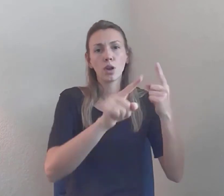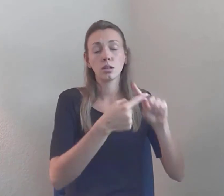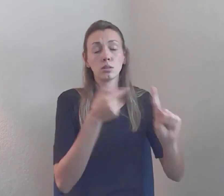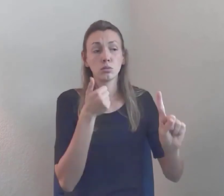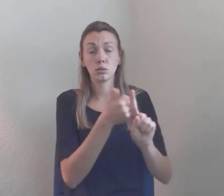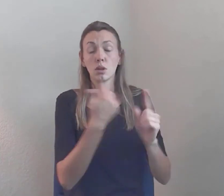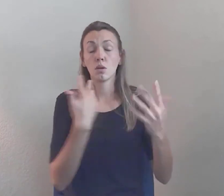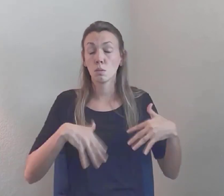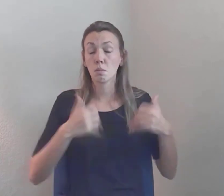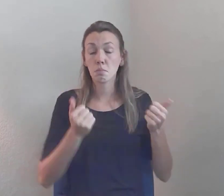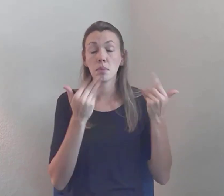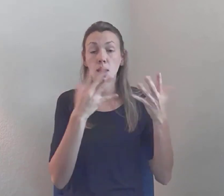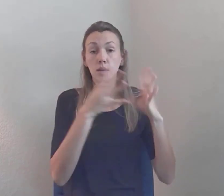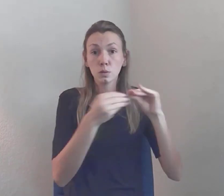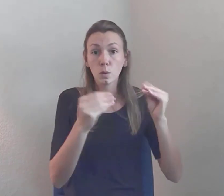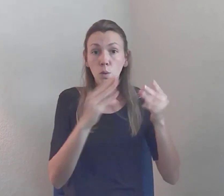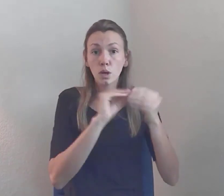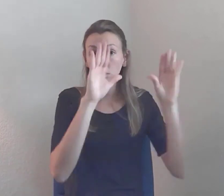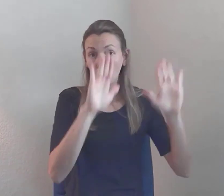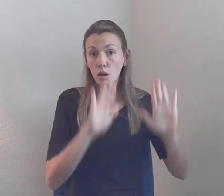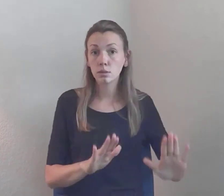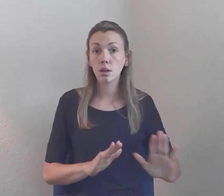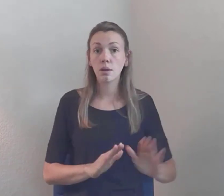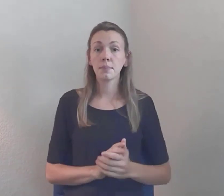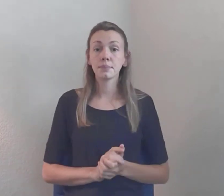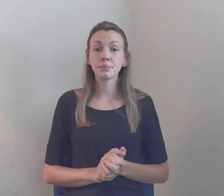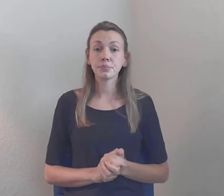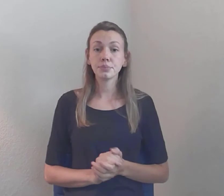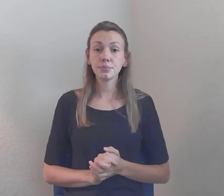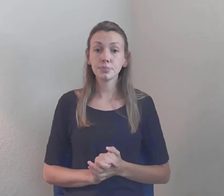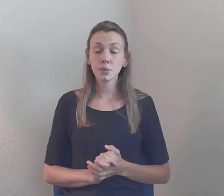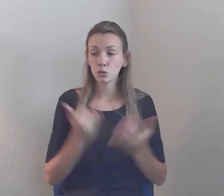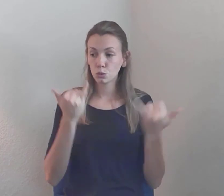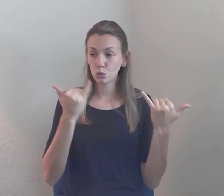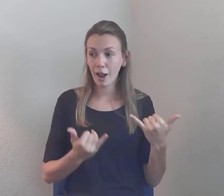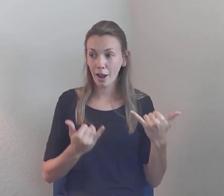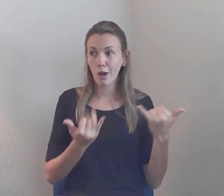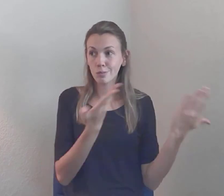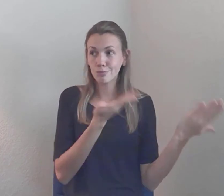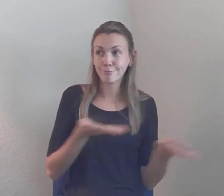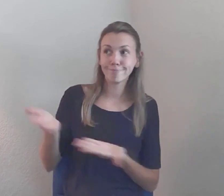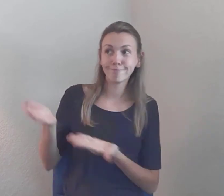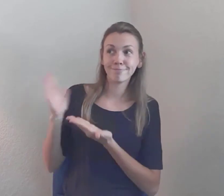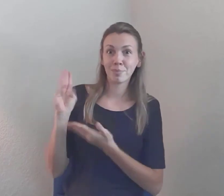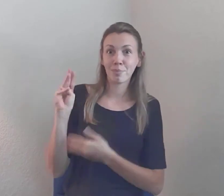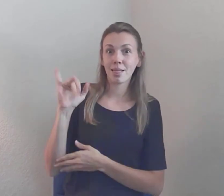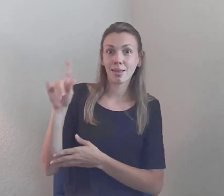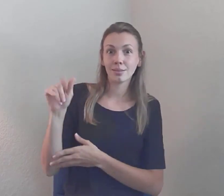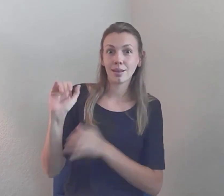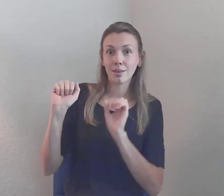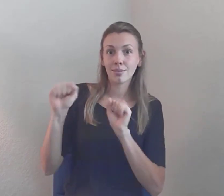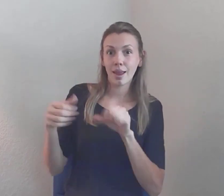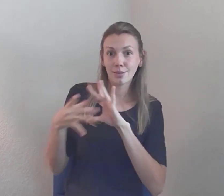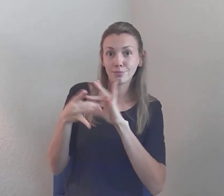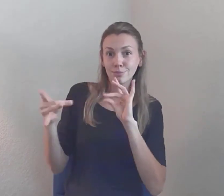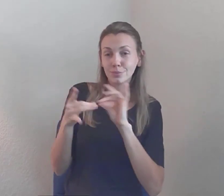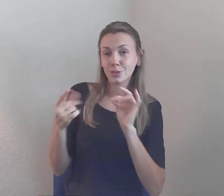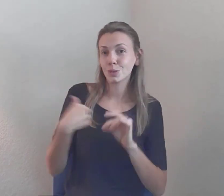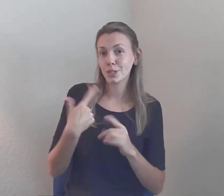and I wanna let her... Uhmm... Talk to us, so I'm gonna put myself on mute and turn off my camera... And the reason